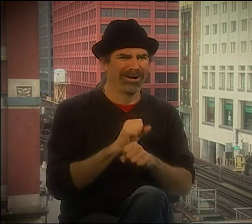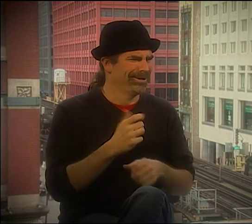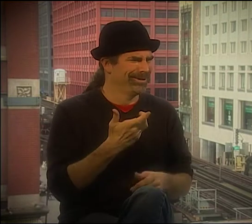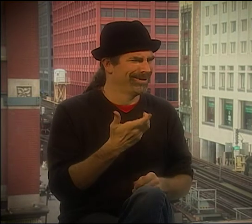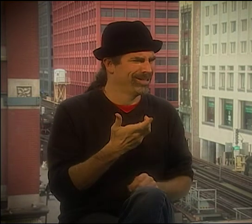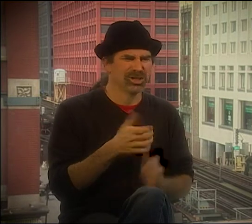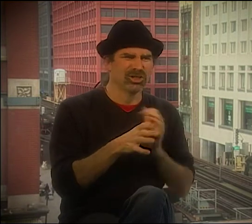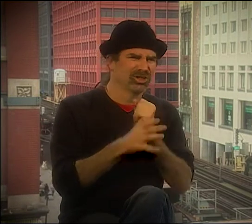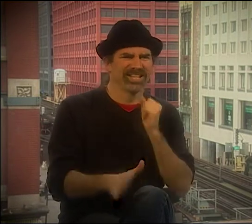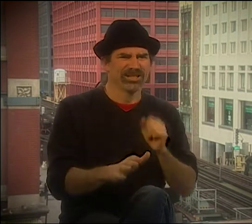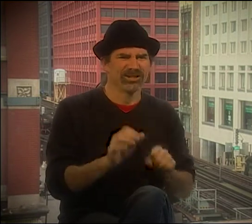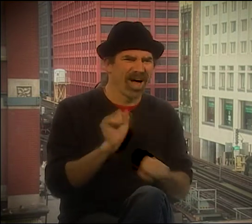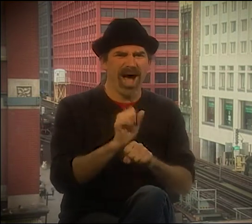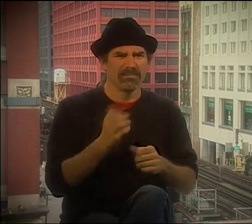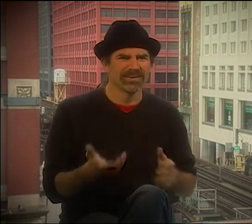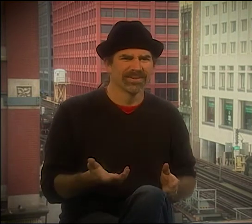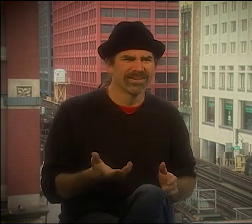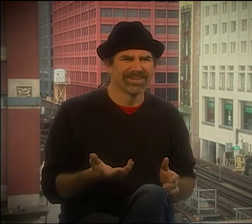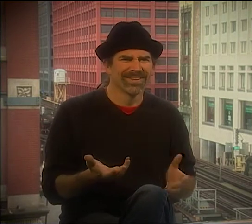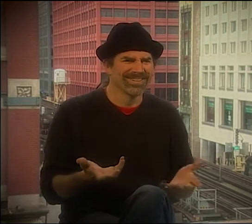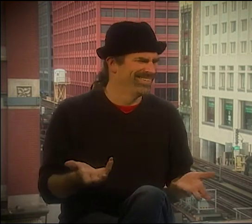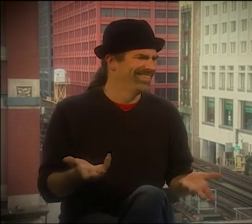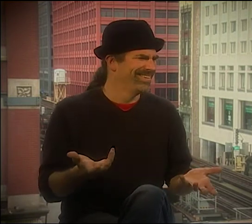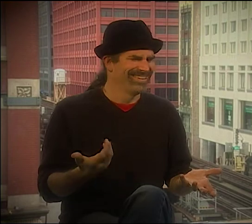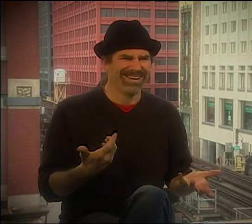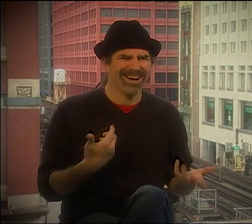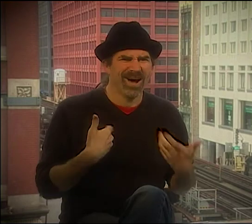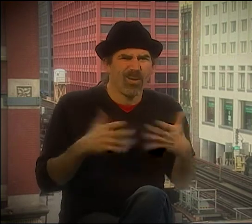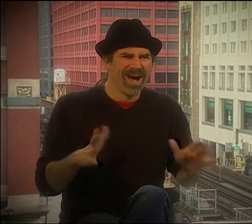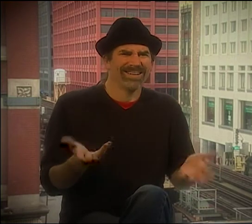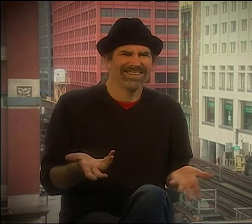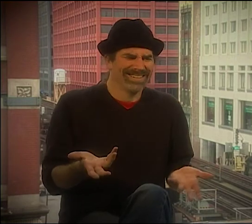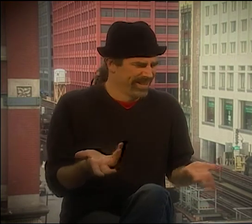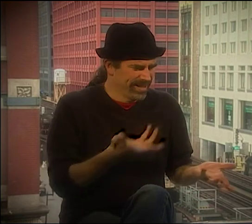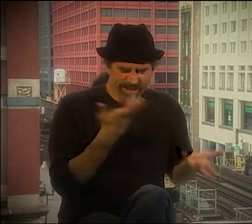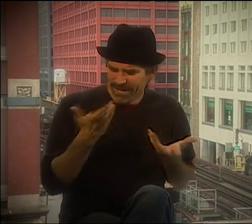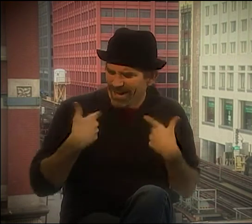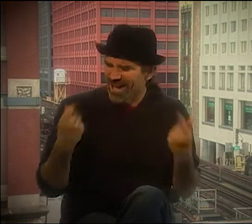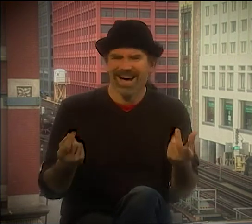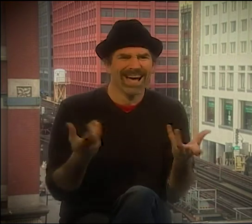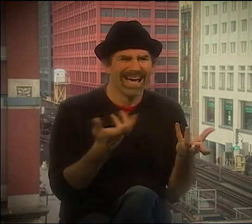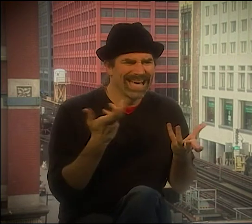OH, OF COURSE, I WAS VERY FRUSTRATED WHEN I GOT TO CHICAGO. I MEAN, MY ART WAS GONE. IT WAS MISSING.